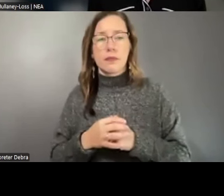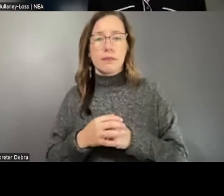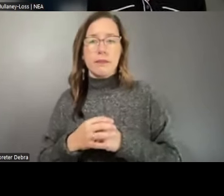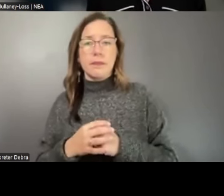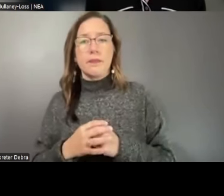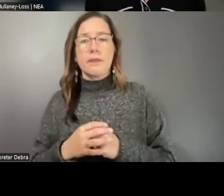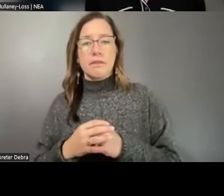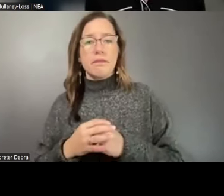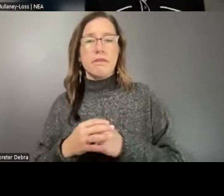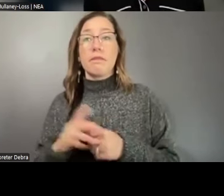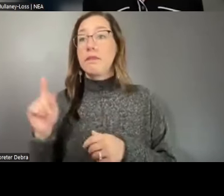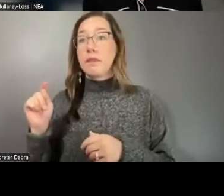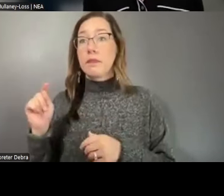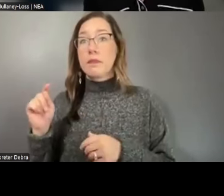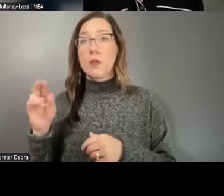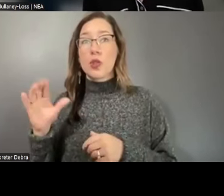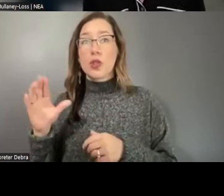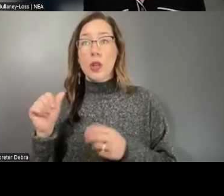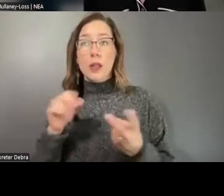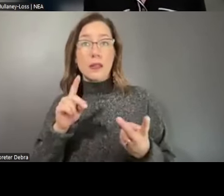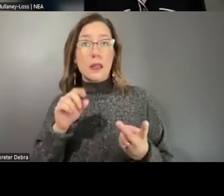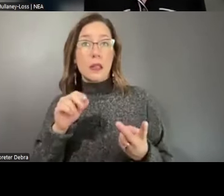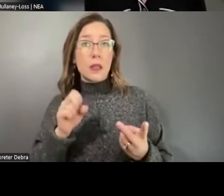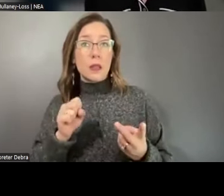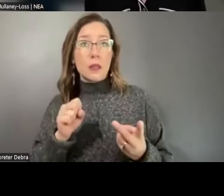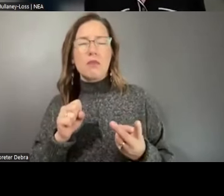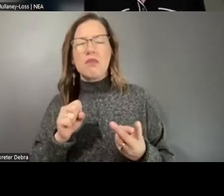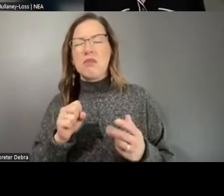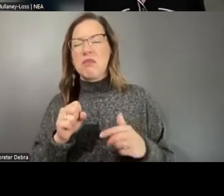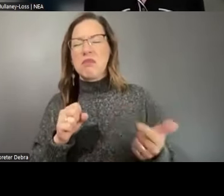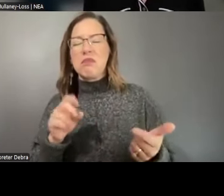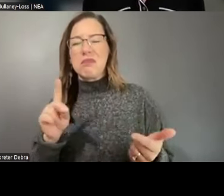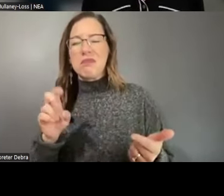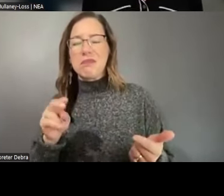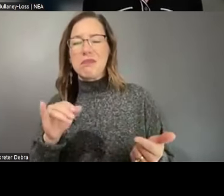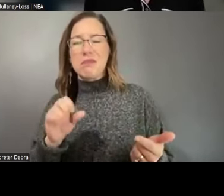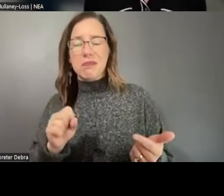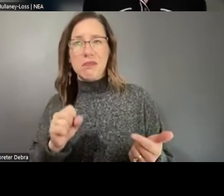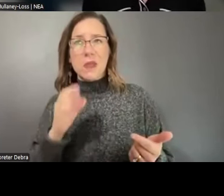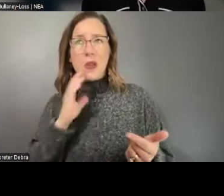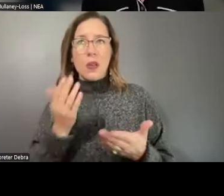Patricia or Dennis? - Yeah, I was going to turn this over to Dennis. I know that, again, we are